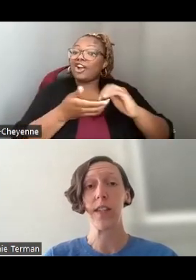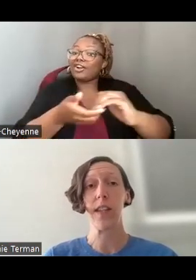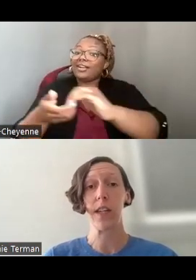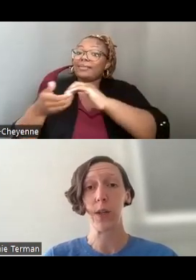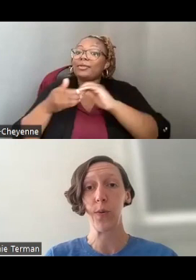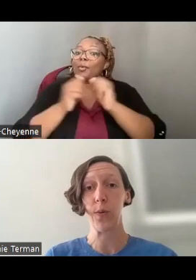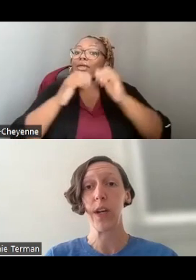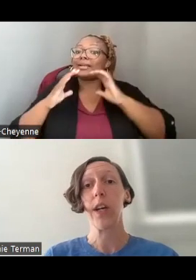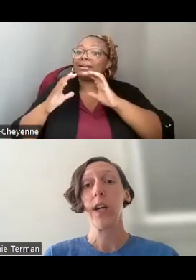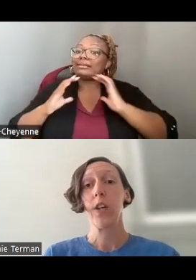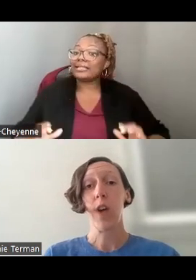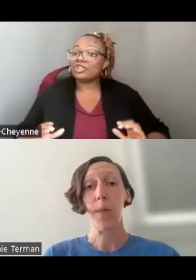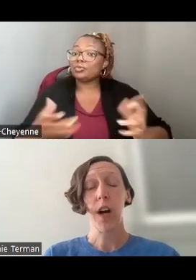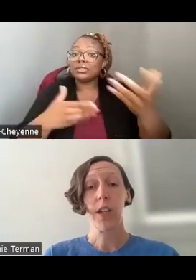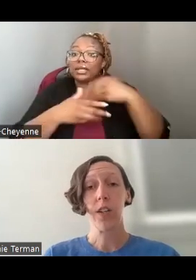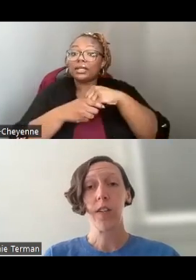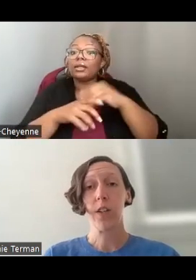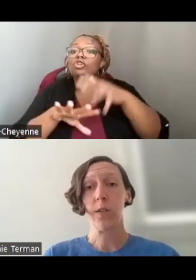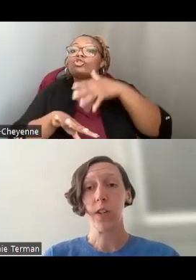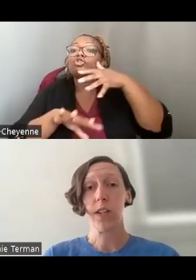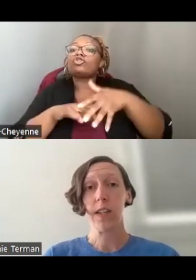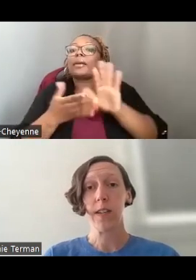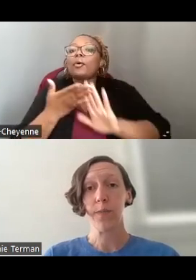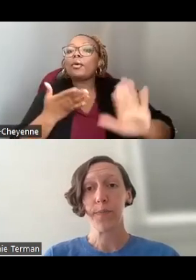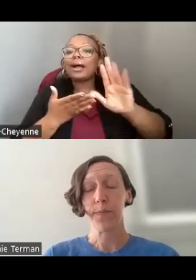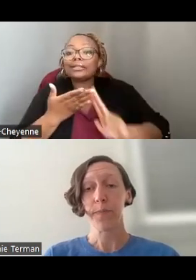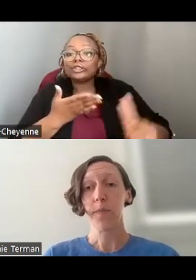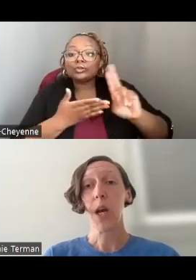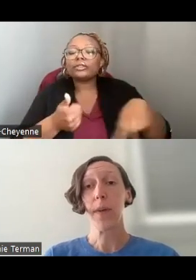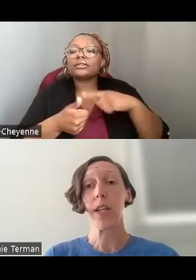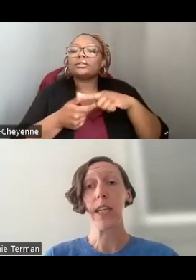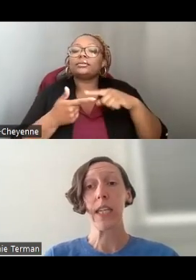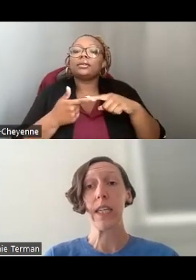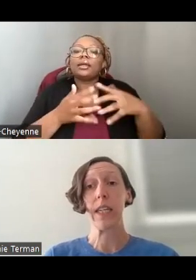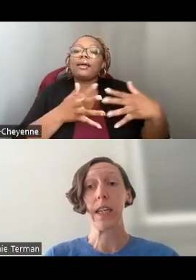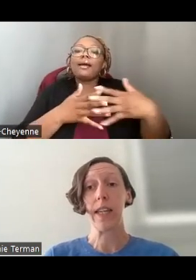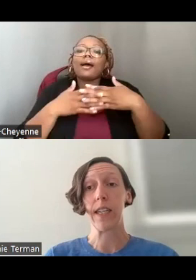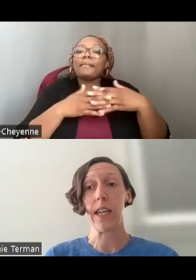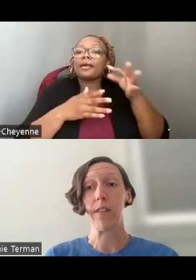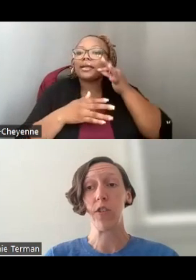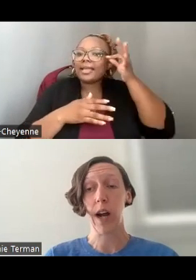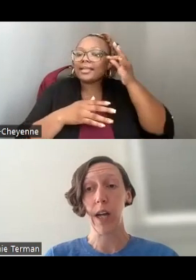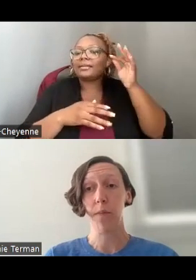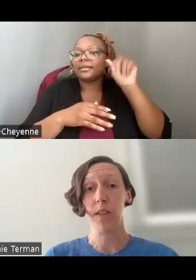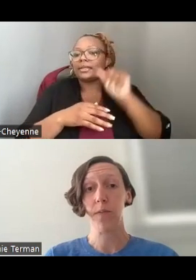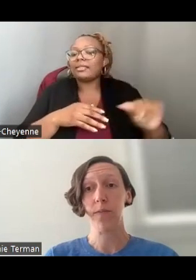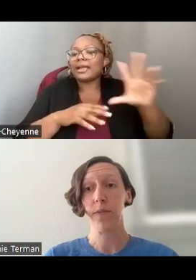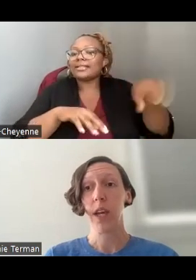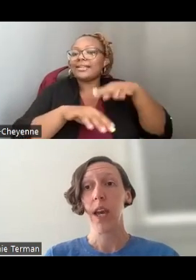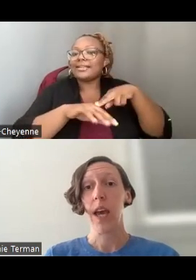THAT INCLUDE TRIBAL COLLEGES AND UNIVERSITIES, AMERICAN INDIAN AND ALASKA NATIVE TRIBES,